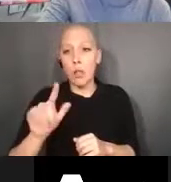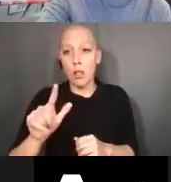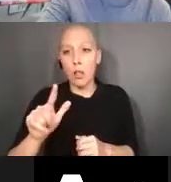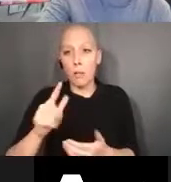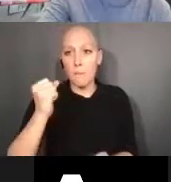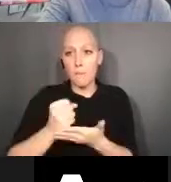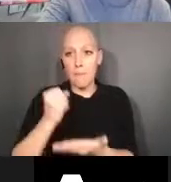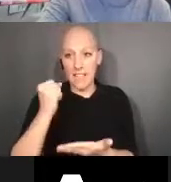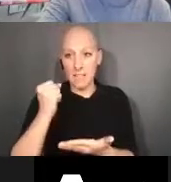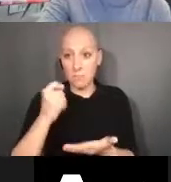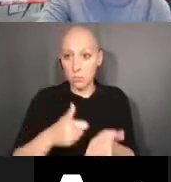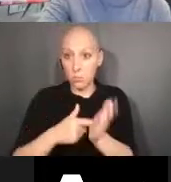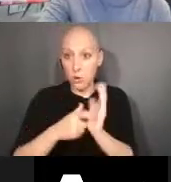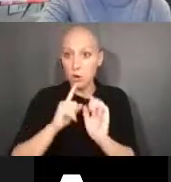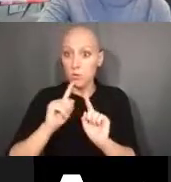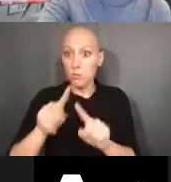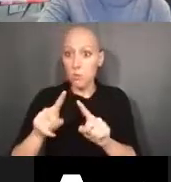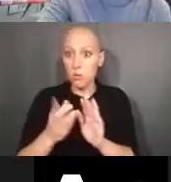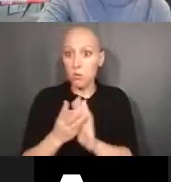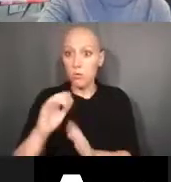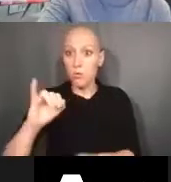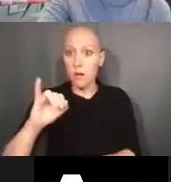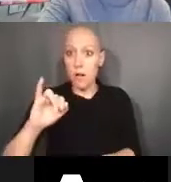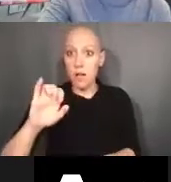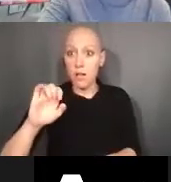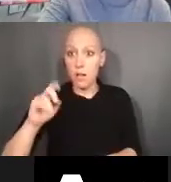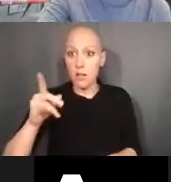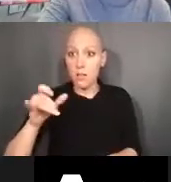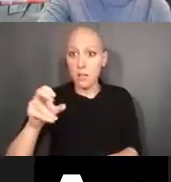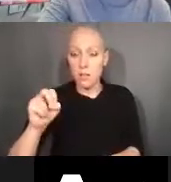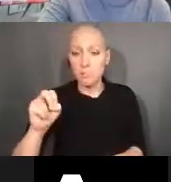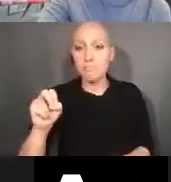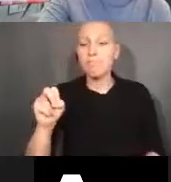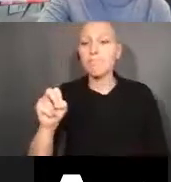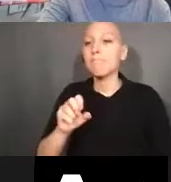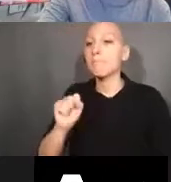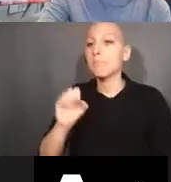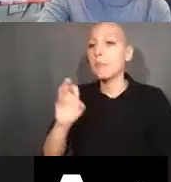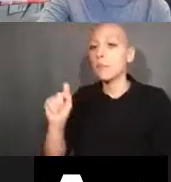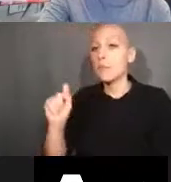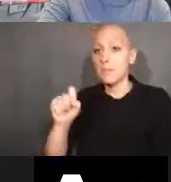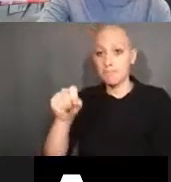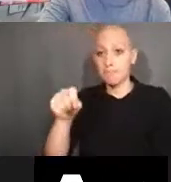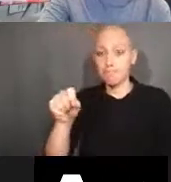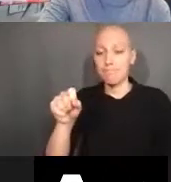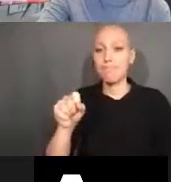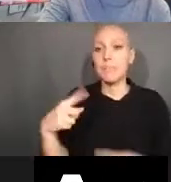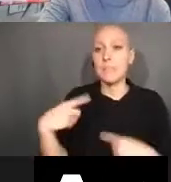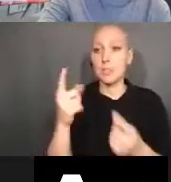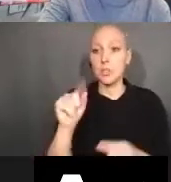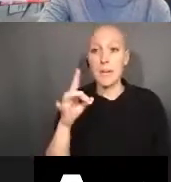Scott Cooper: Yes. Since the 2018 revisions to the Bayh-Dole Act, provisional applications